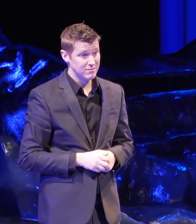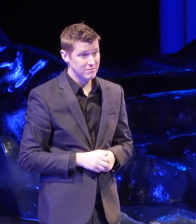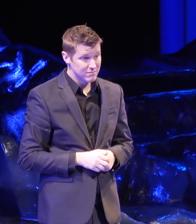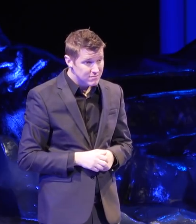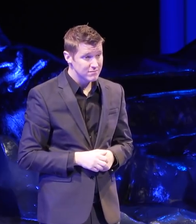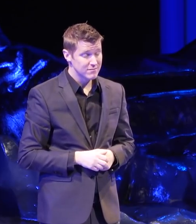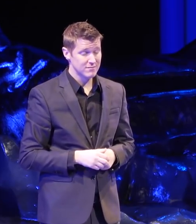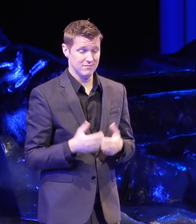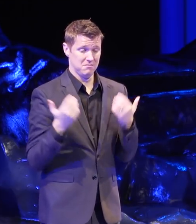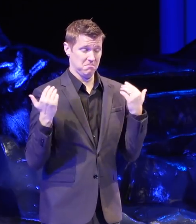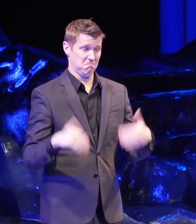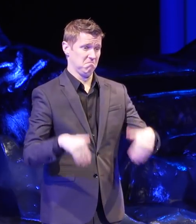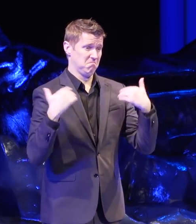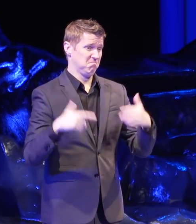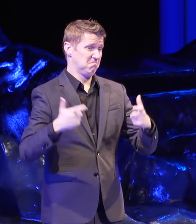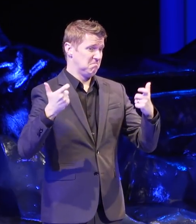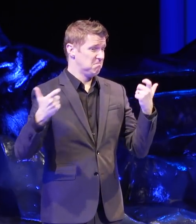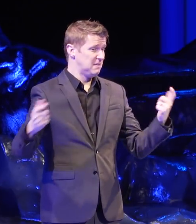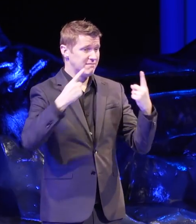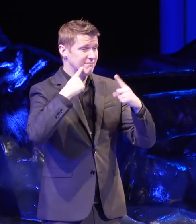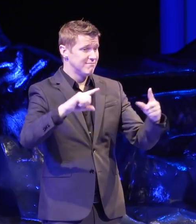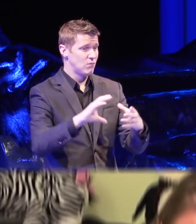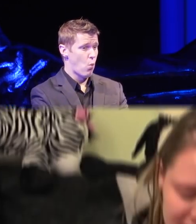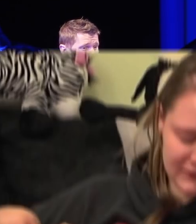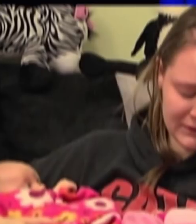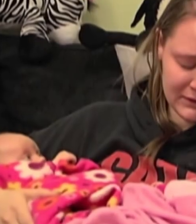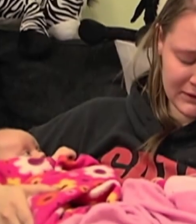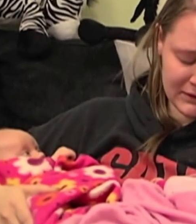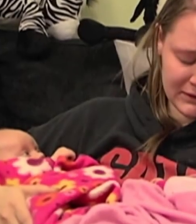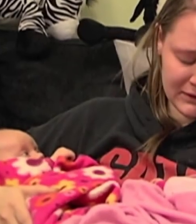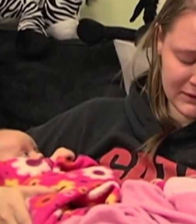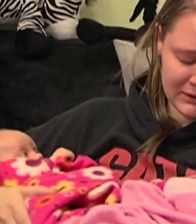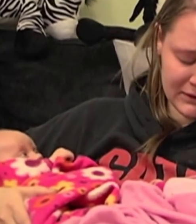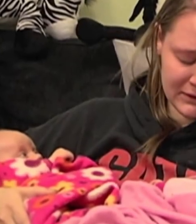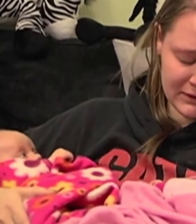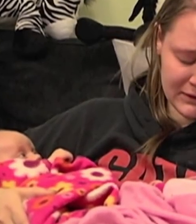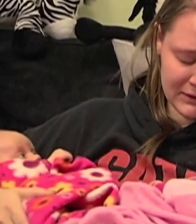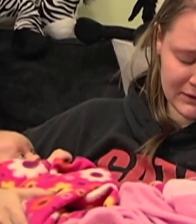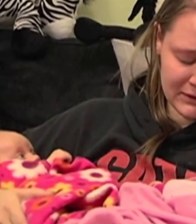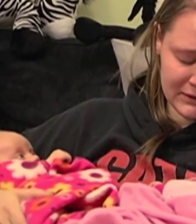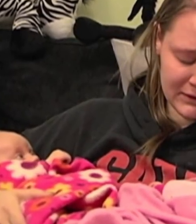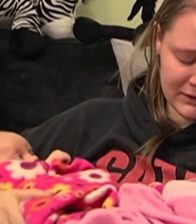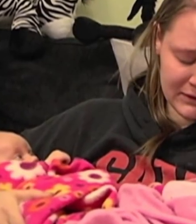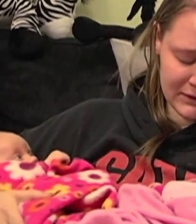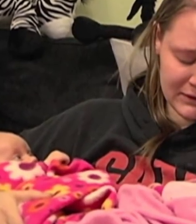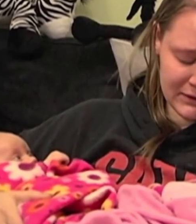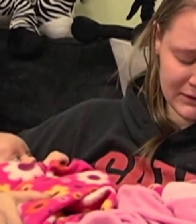This is a huge success story. This image is from the MTV show, 16 and Pregnant